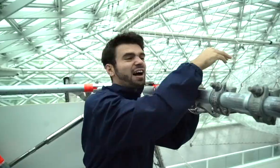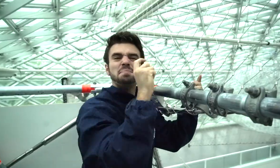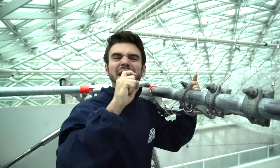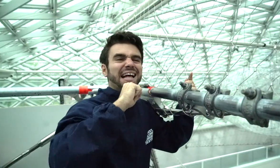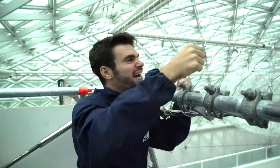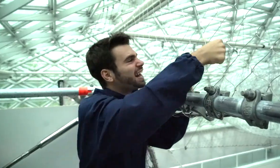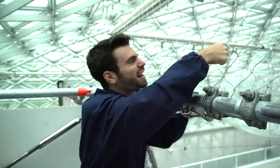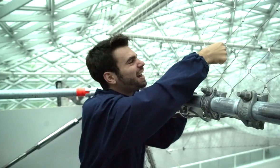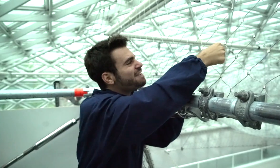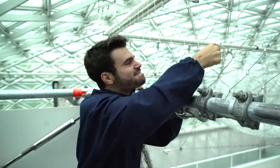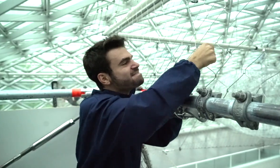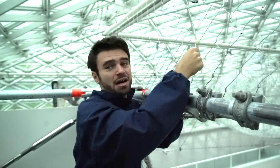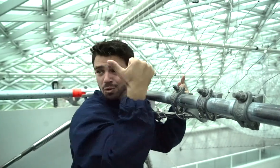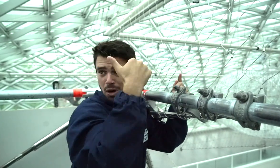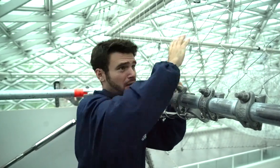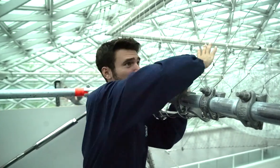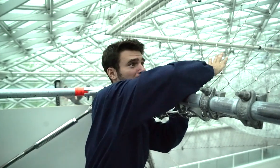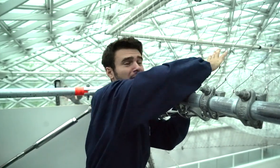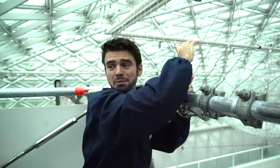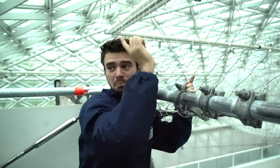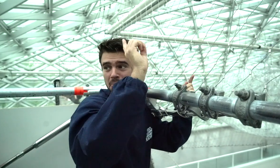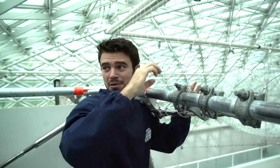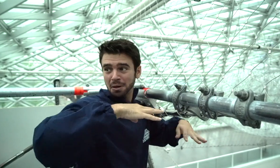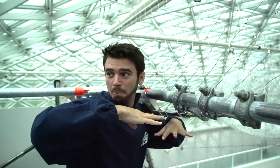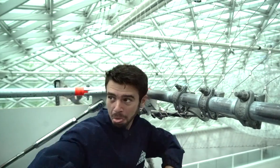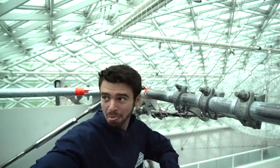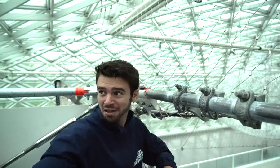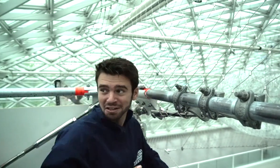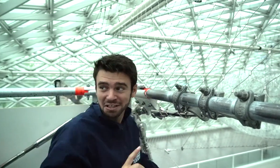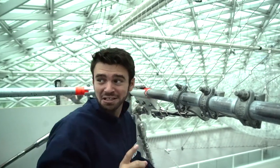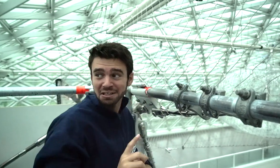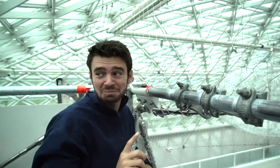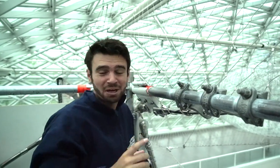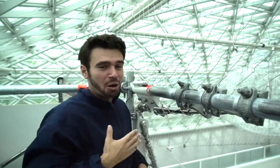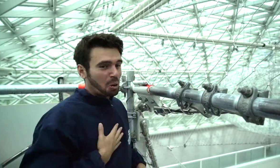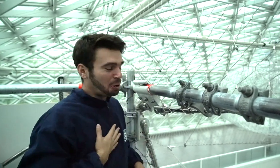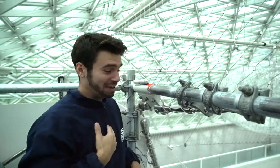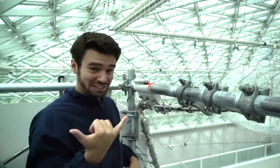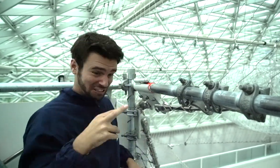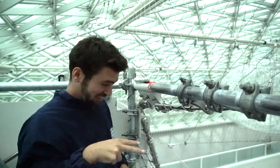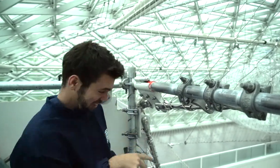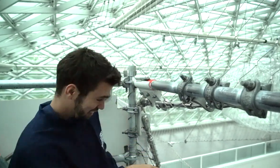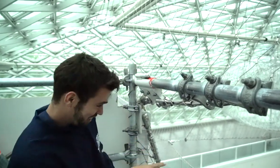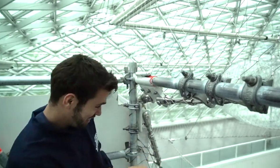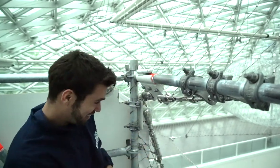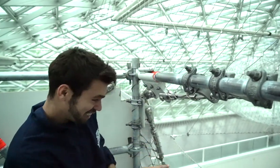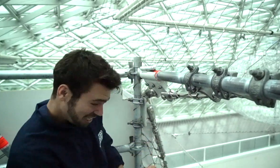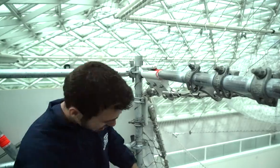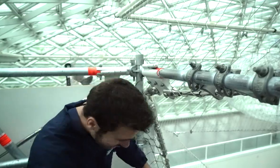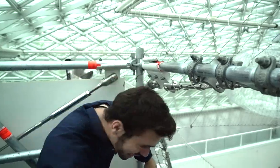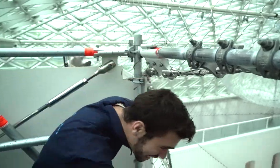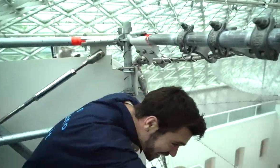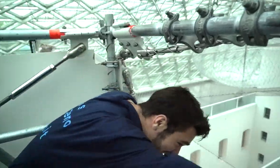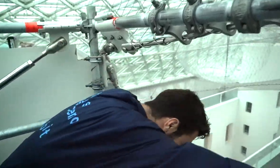It's a metal wire. Is it breakable? Can I fall to the ground? No? Whew! Now, let's get in the spider web!